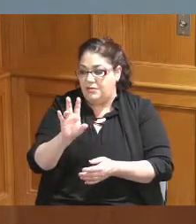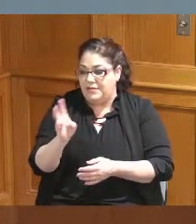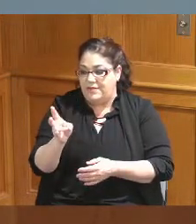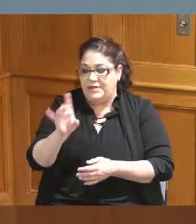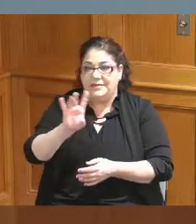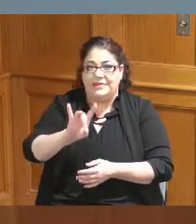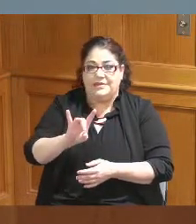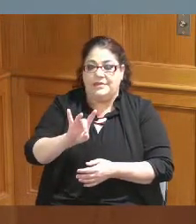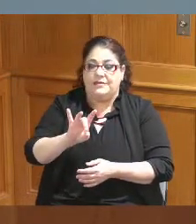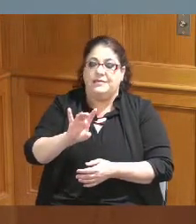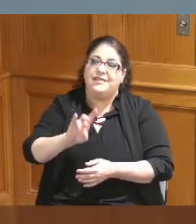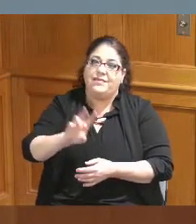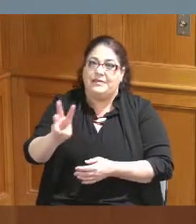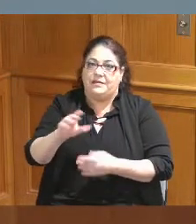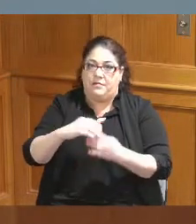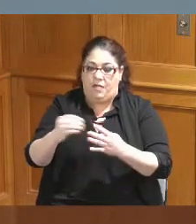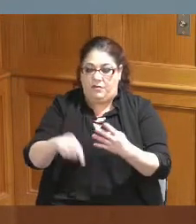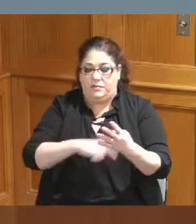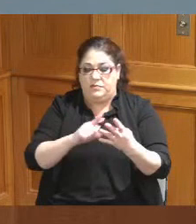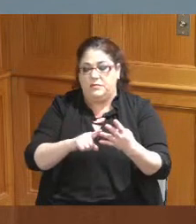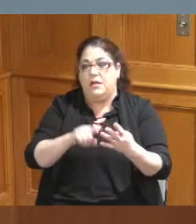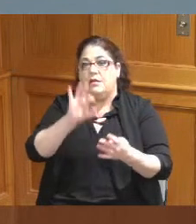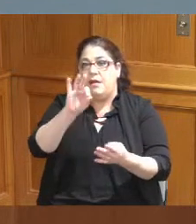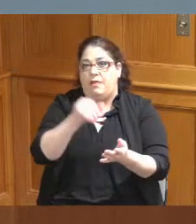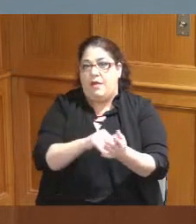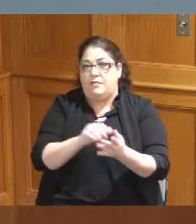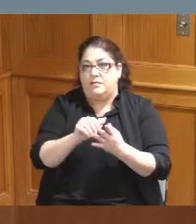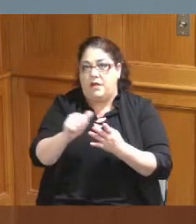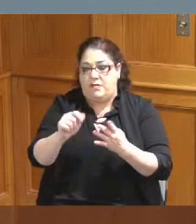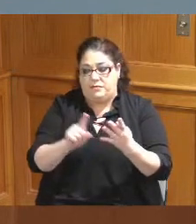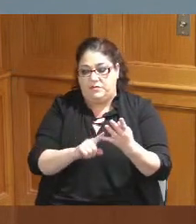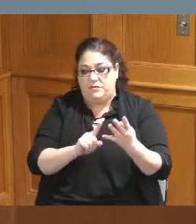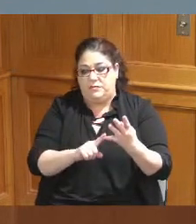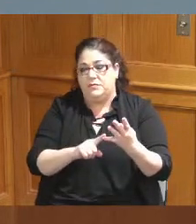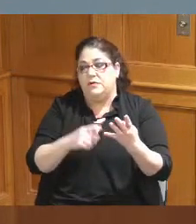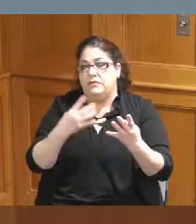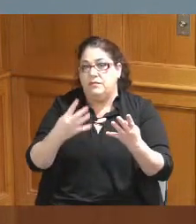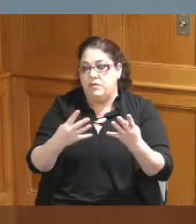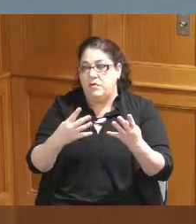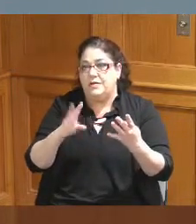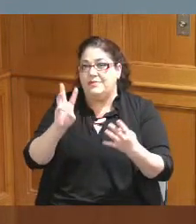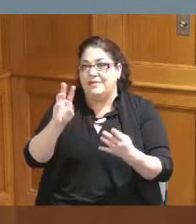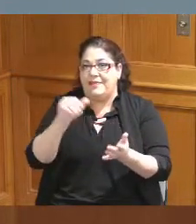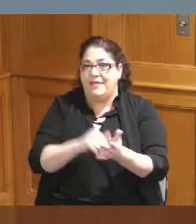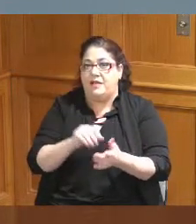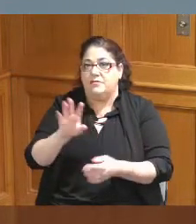dollars resolution three is nine thousand dollars and resolution four is six thousand nine hundred